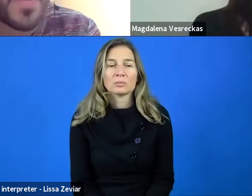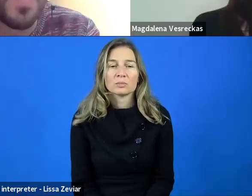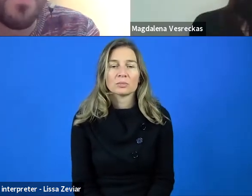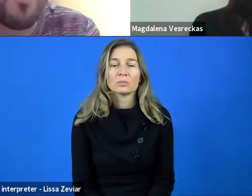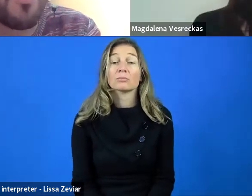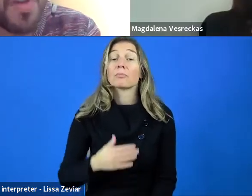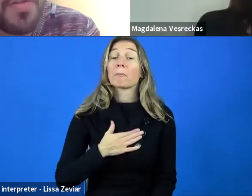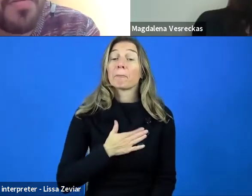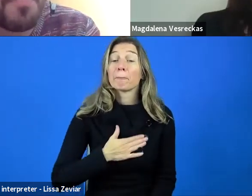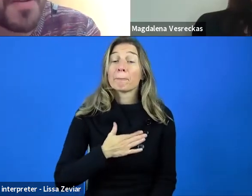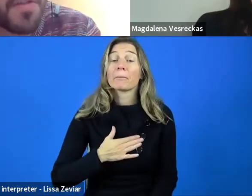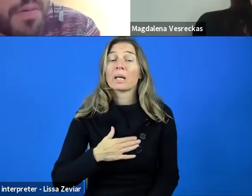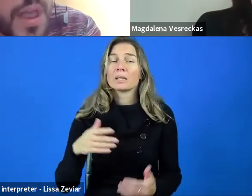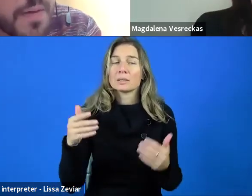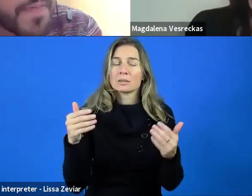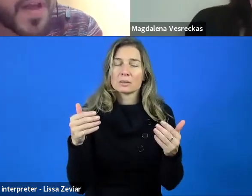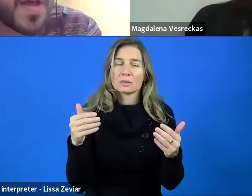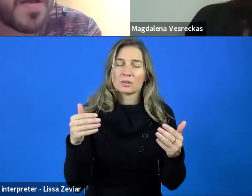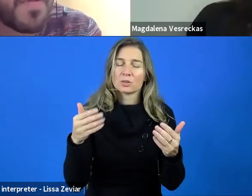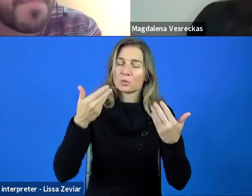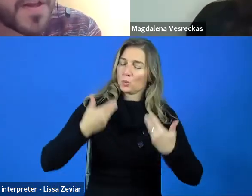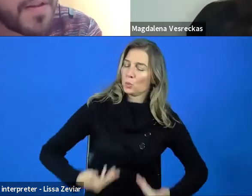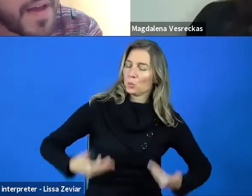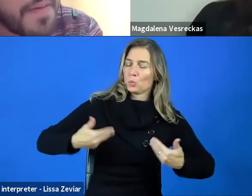We should try to peak slowly and respect the time.